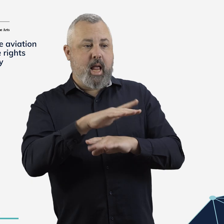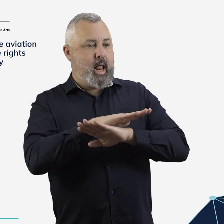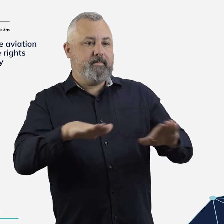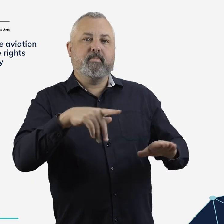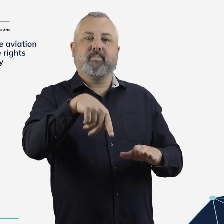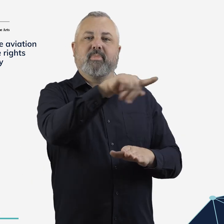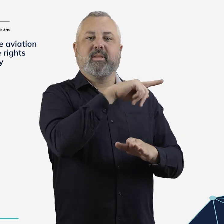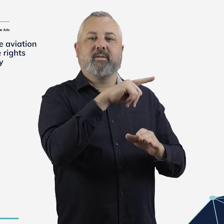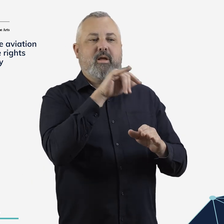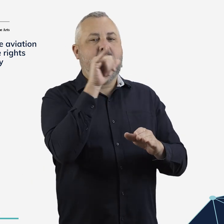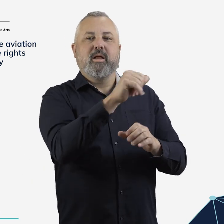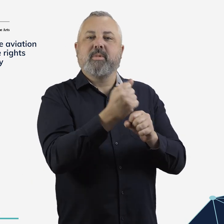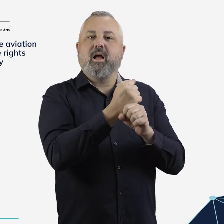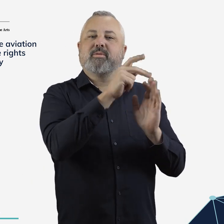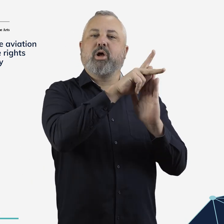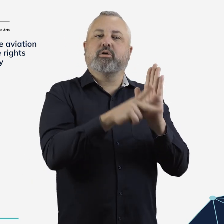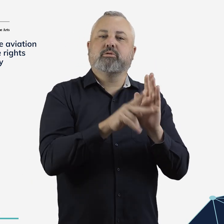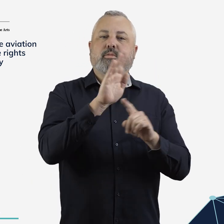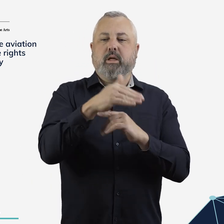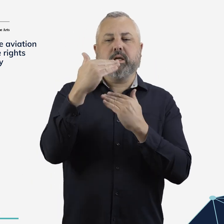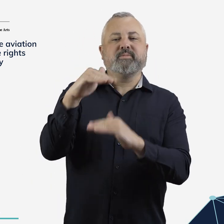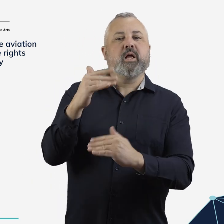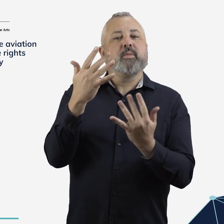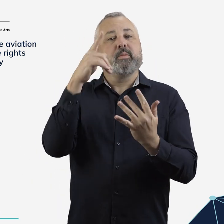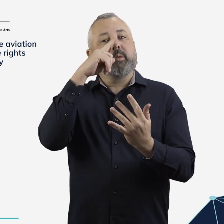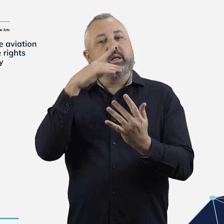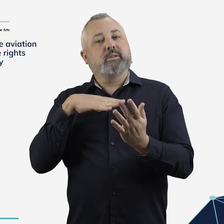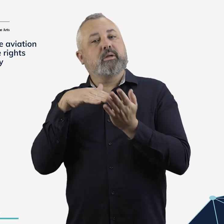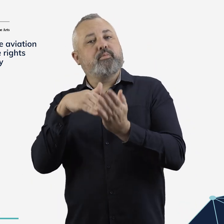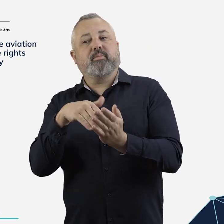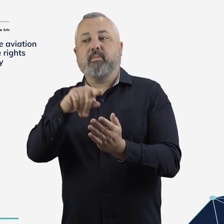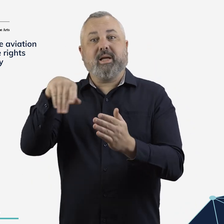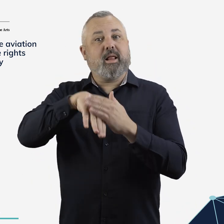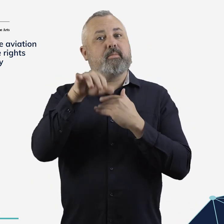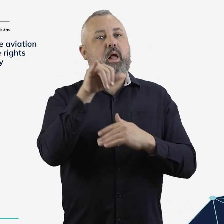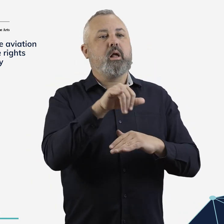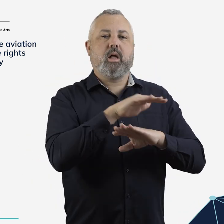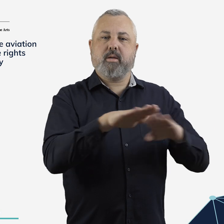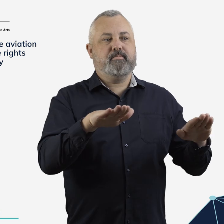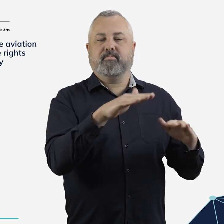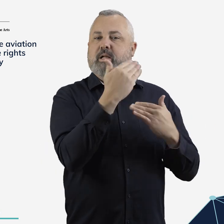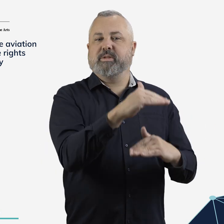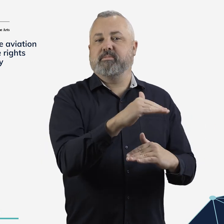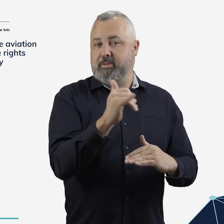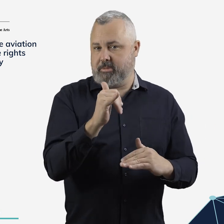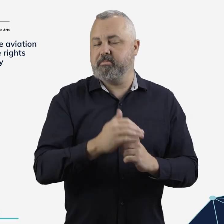prohibit airline policies that limit the number of passengers who require assistance on a flight.